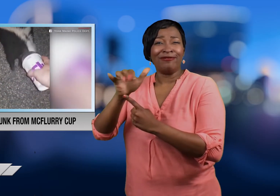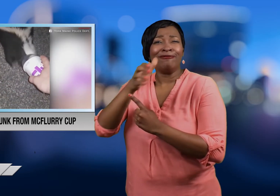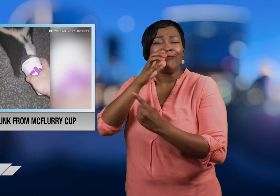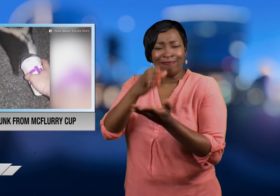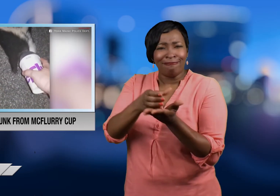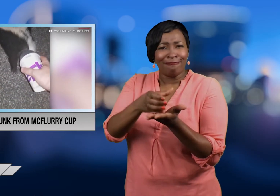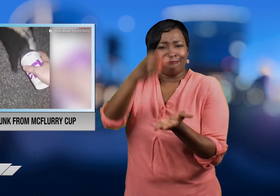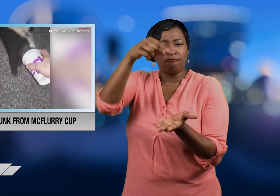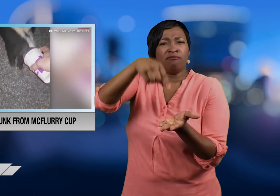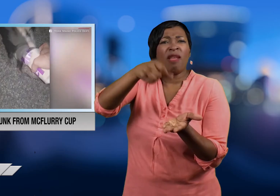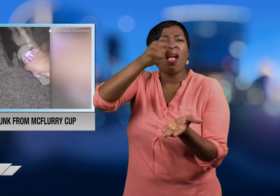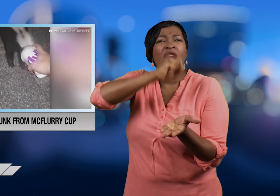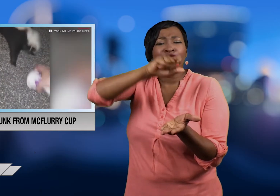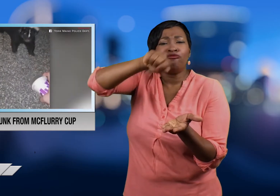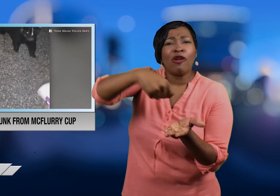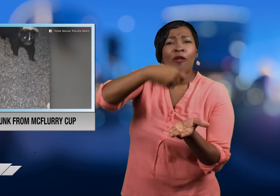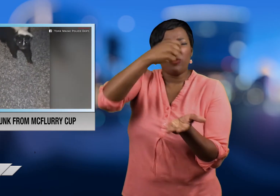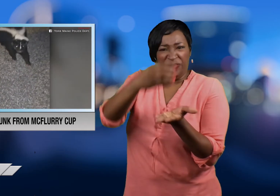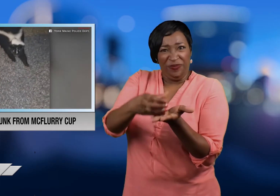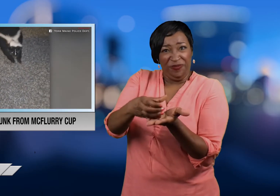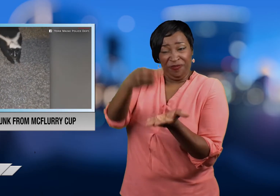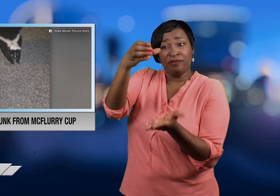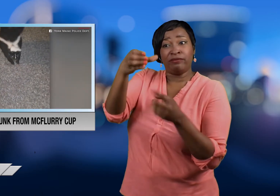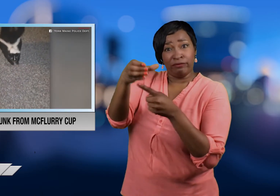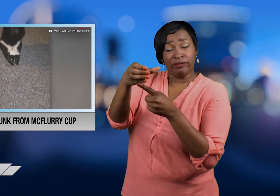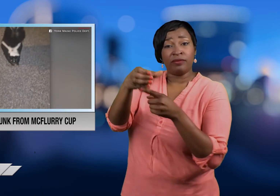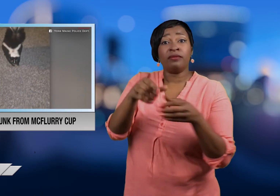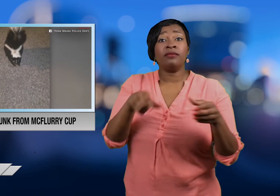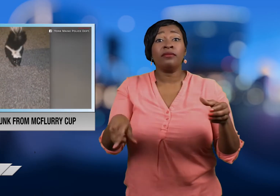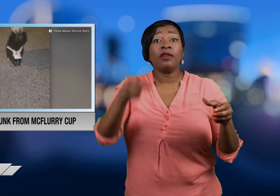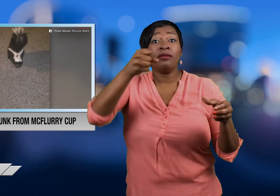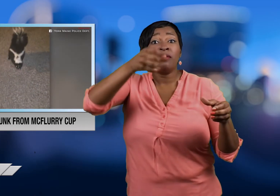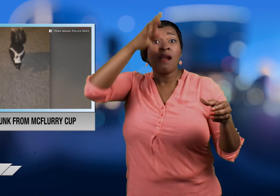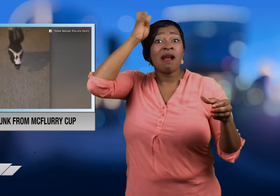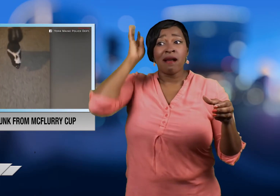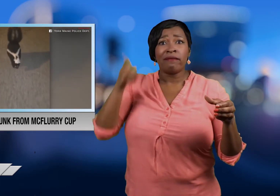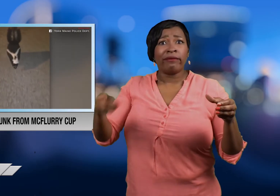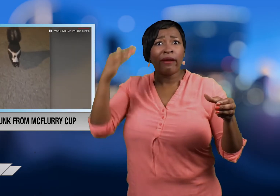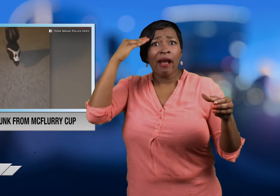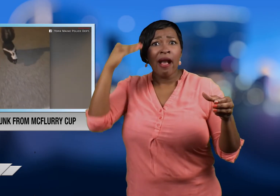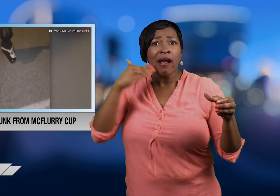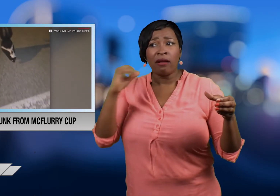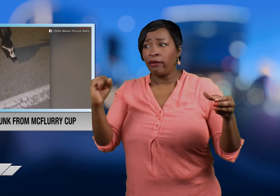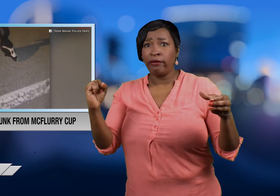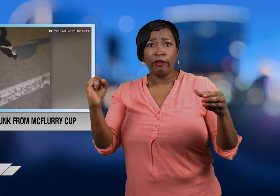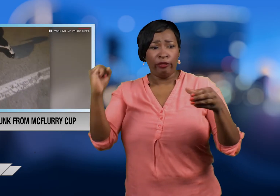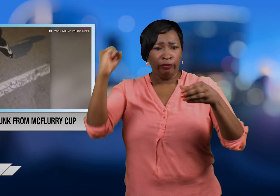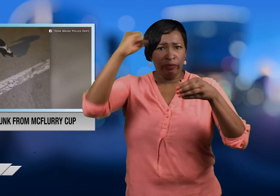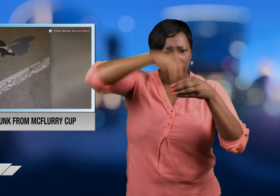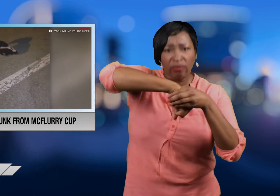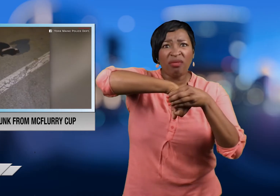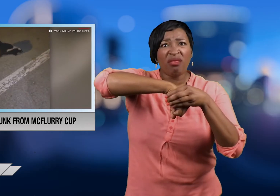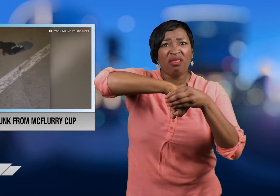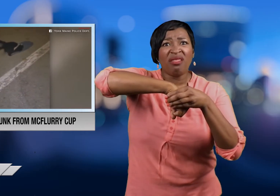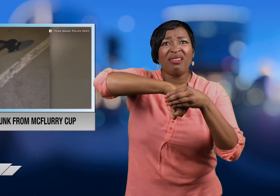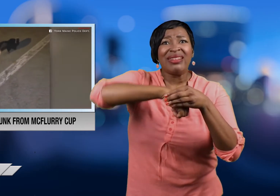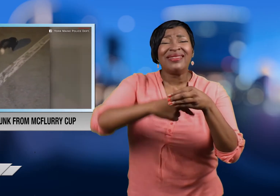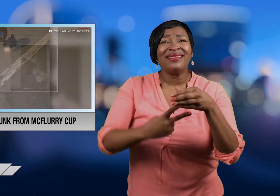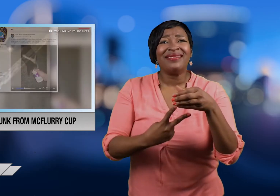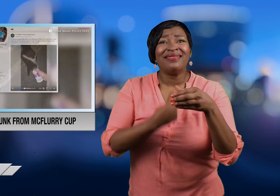in a McDonald's MC flurry Cup.